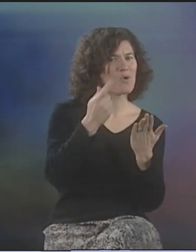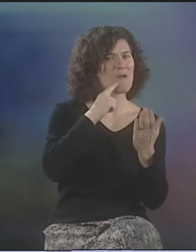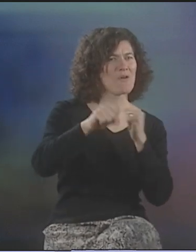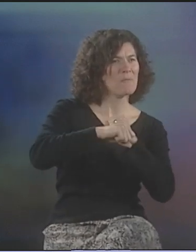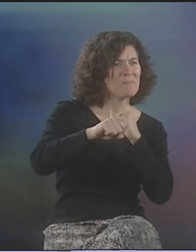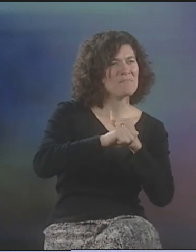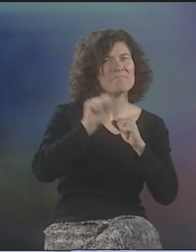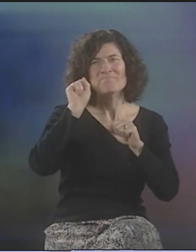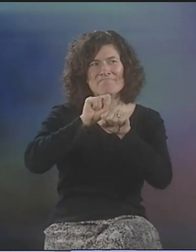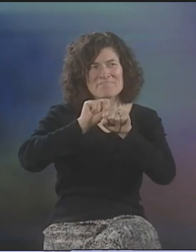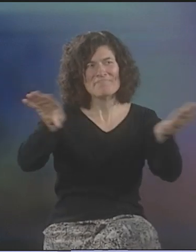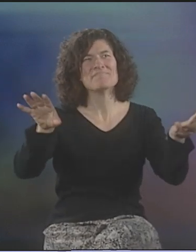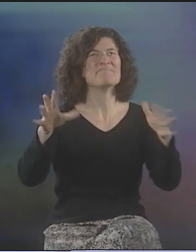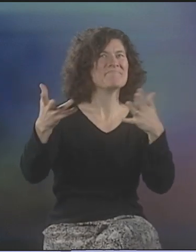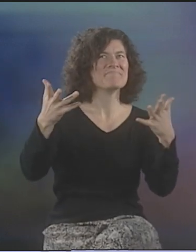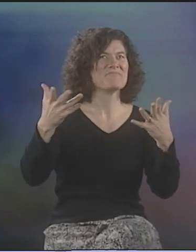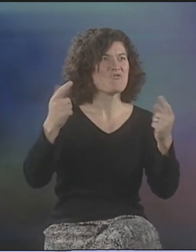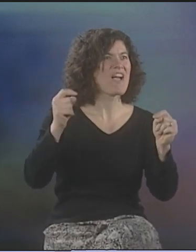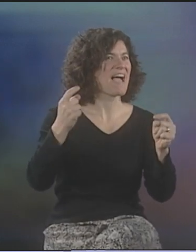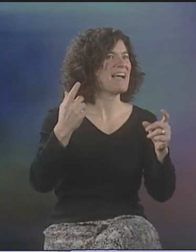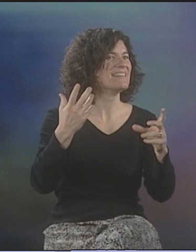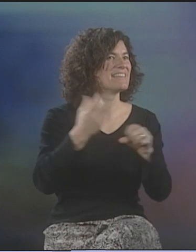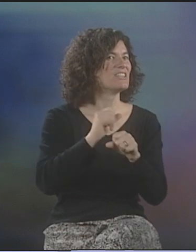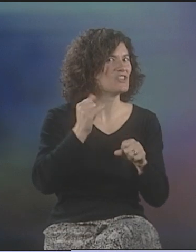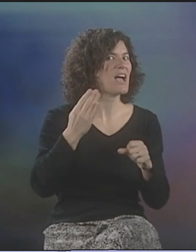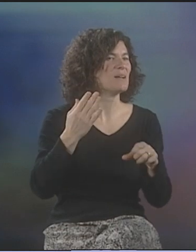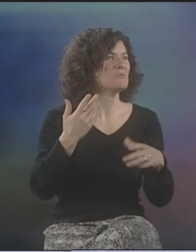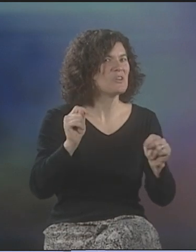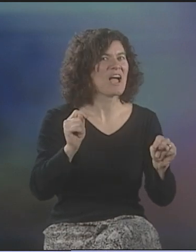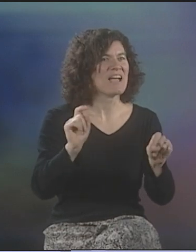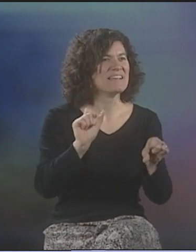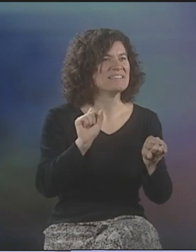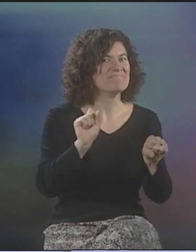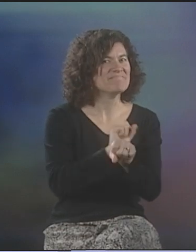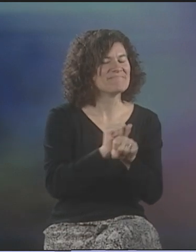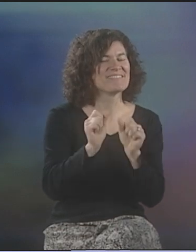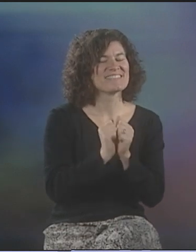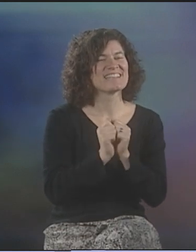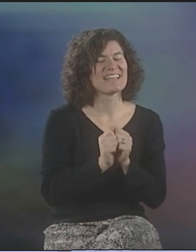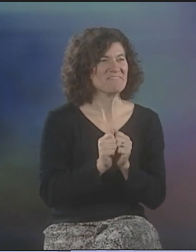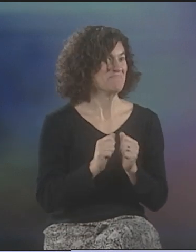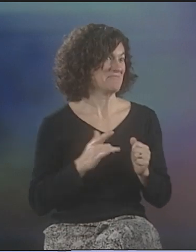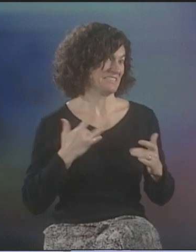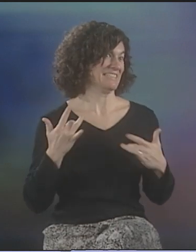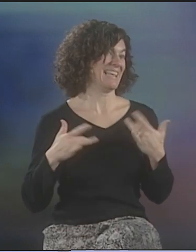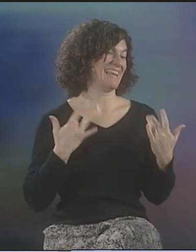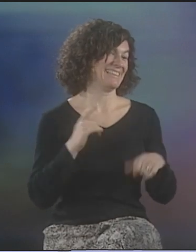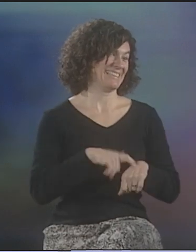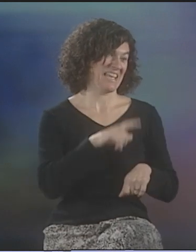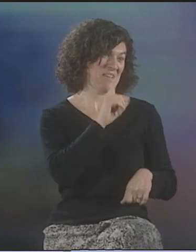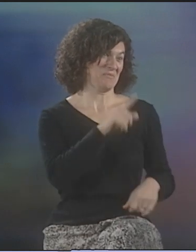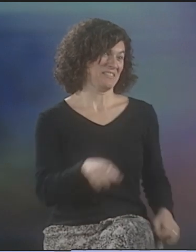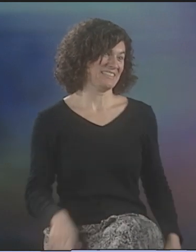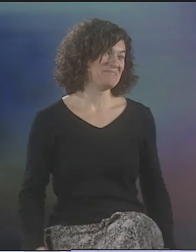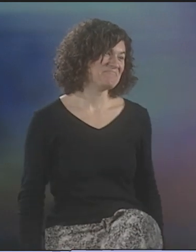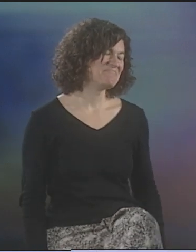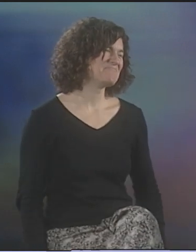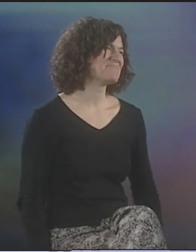WE MADE A BROCHURE TO ADVERTISE THE GROUP AND WE TRIED TO GET SOME GIGS. AND WE DID. IT WAS A VERY EXCITING TIME.